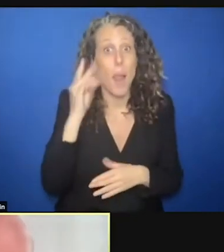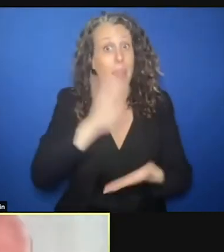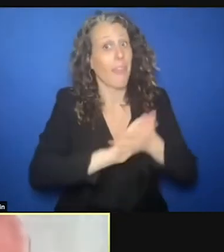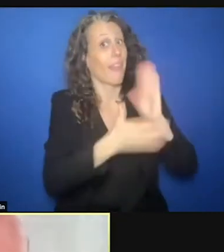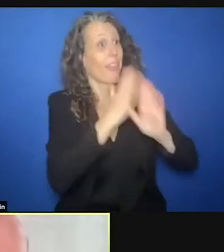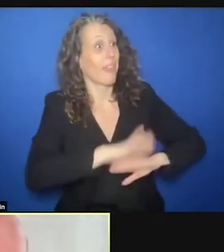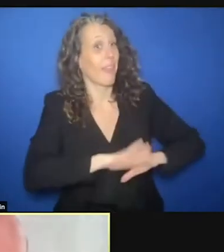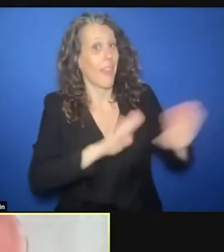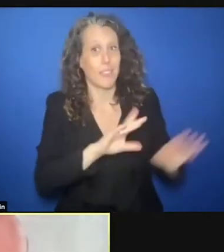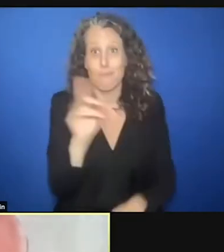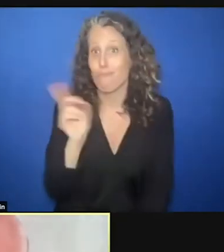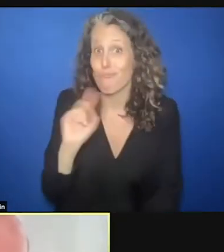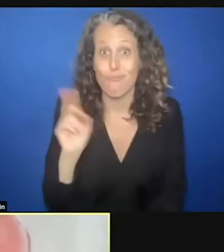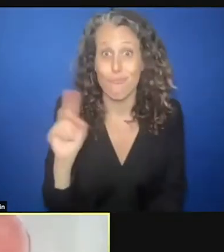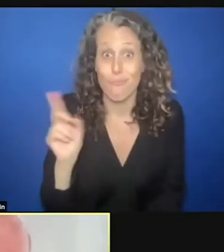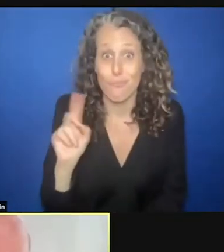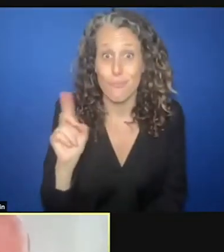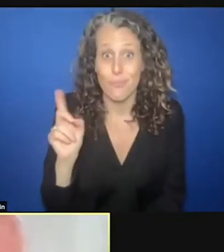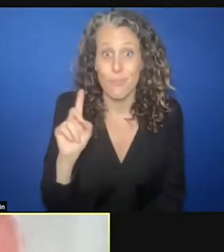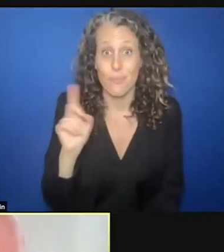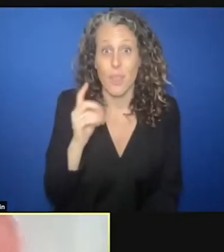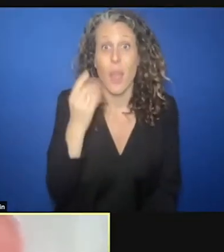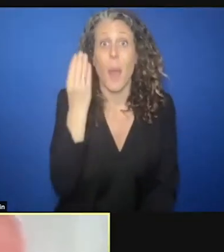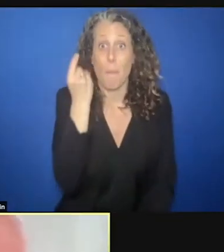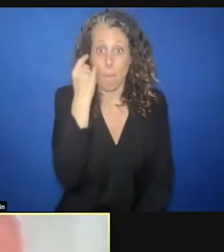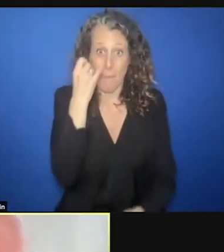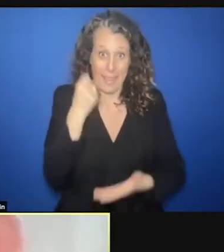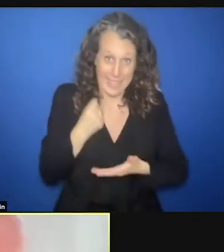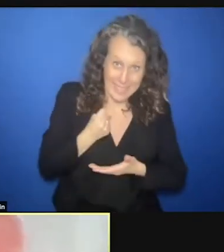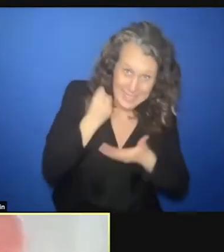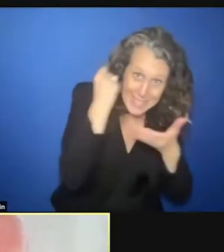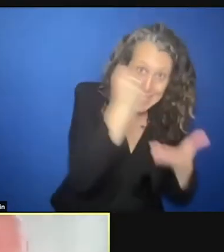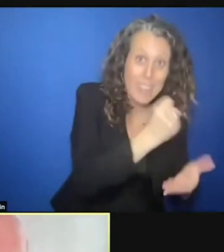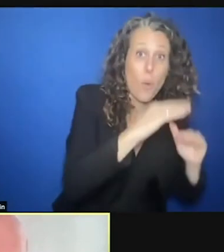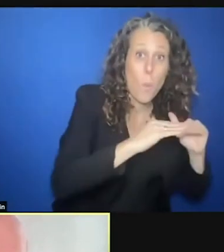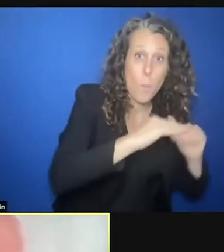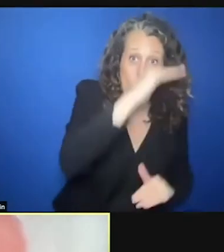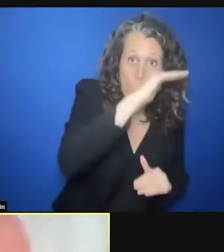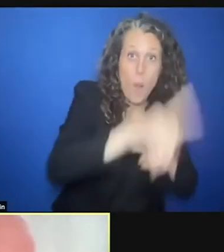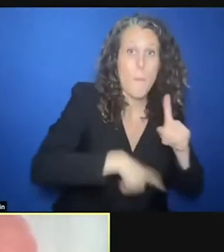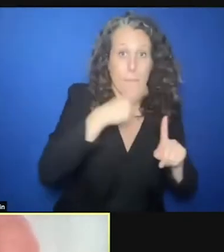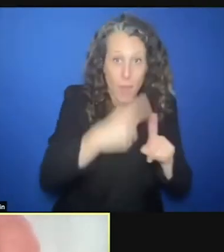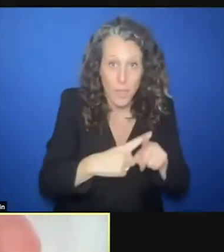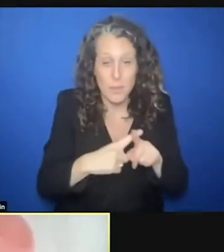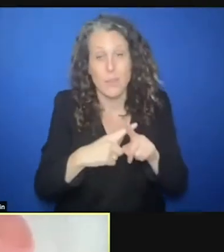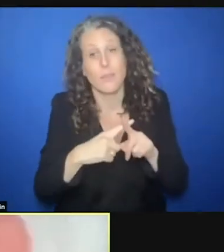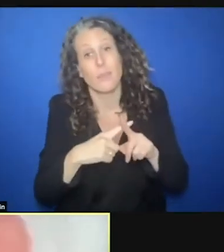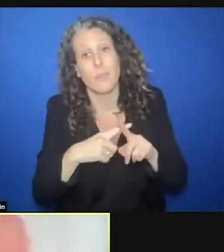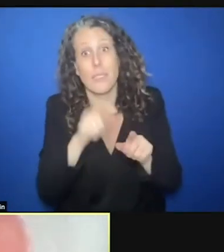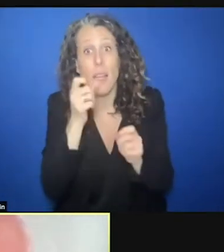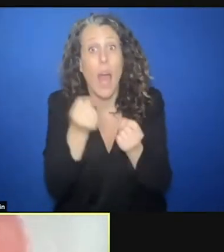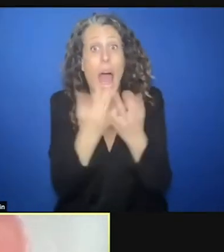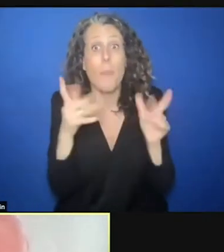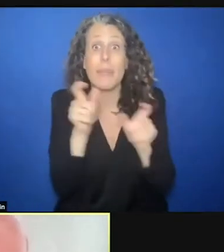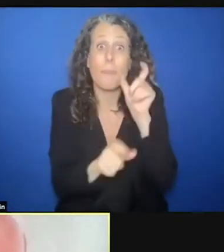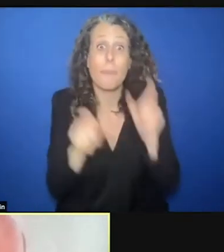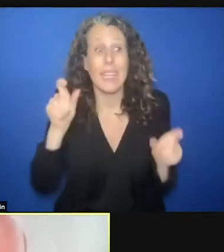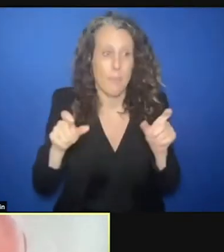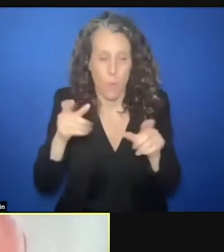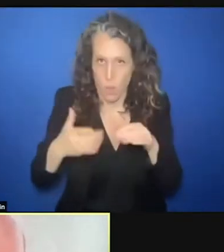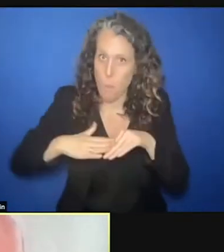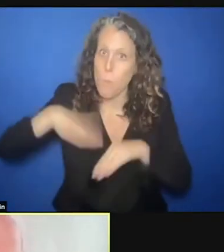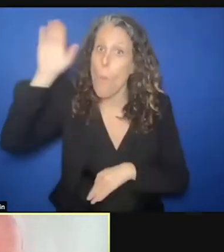increase our financial contribution. We will increase our human resource contribution. In